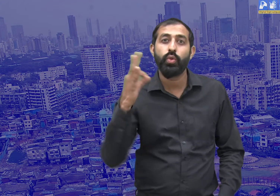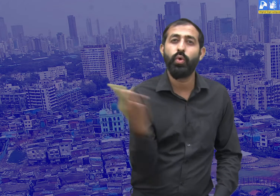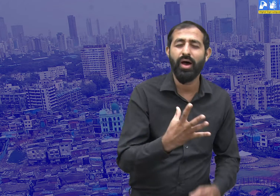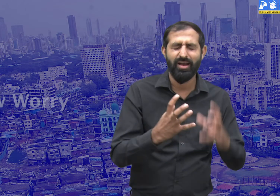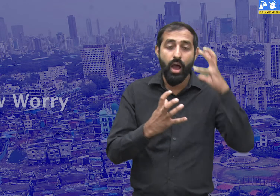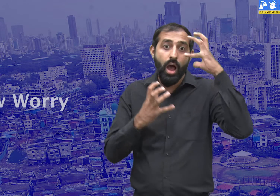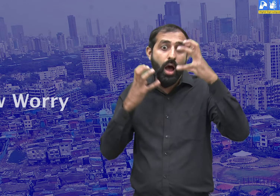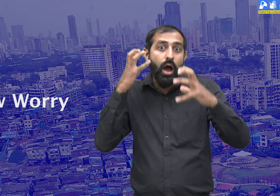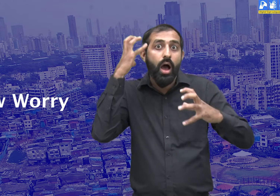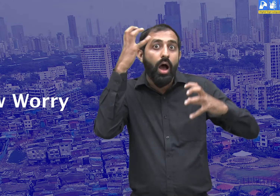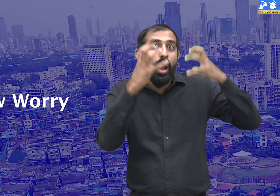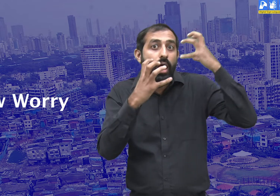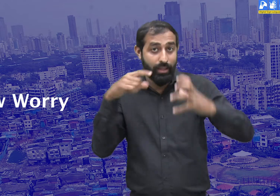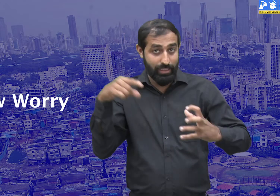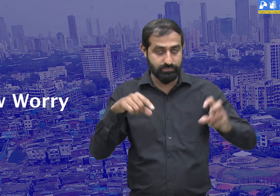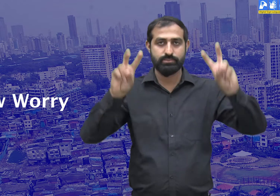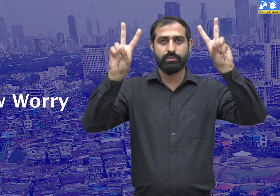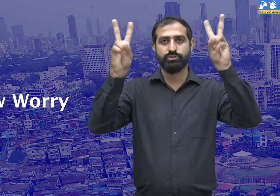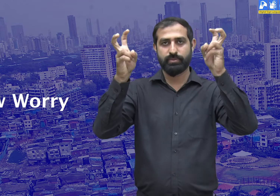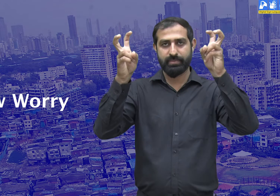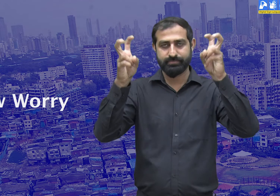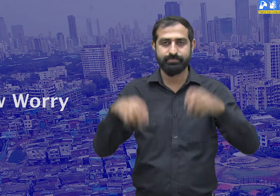The topic is ''A New Worry.''